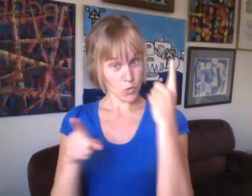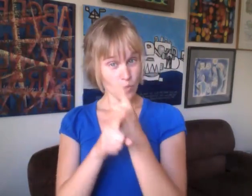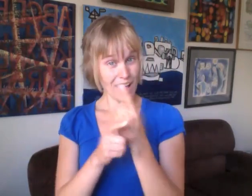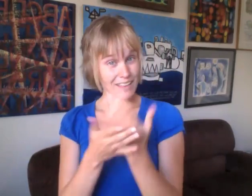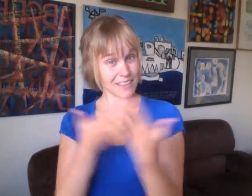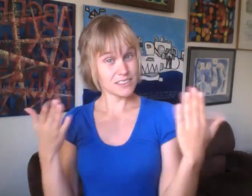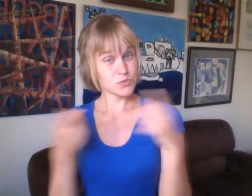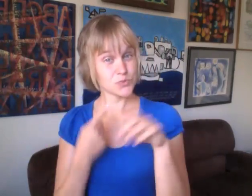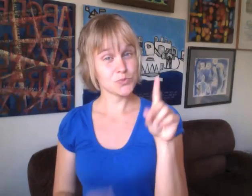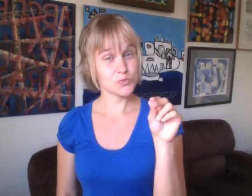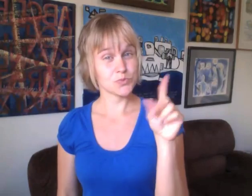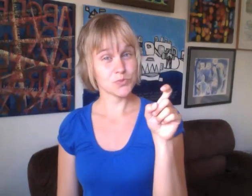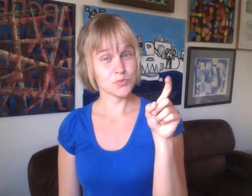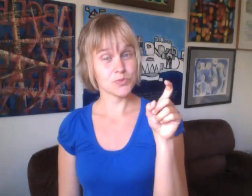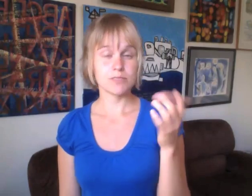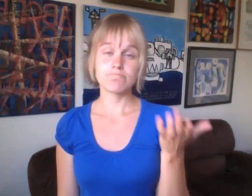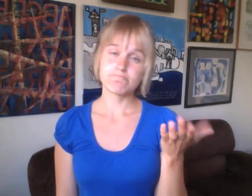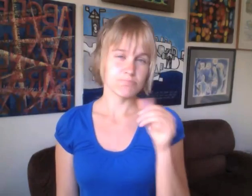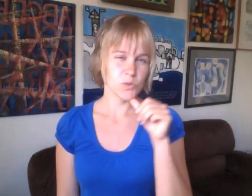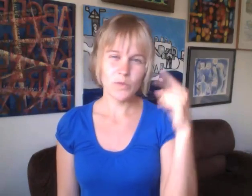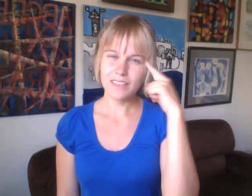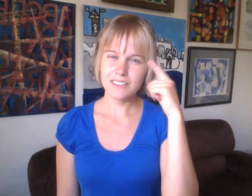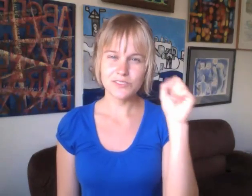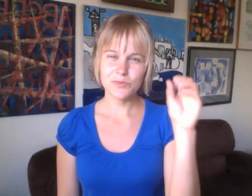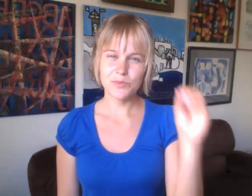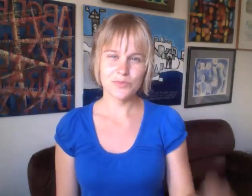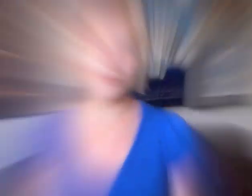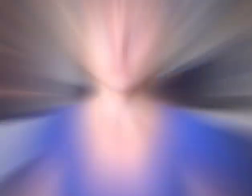...but would it be the right thing to do? I don't think so.